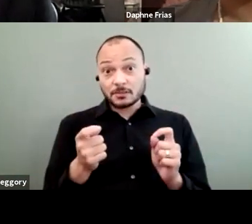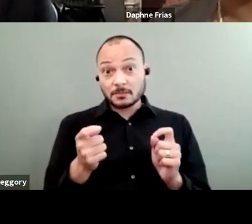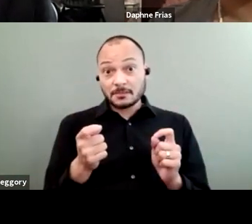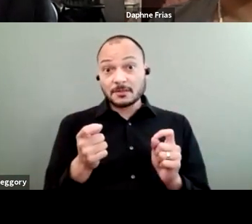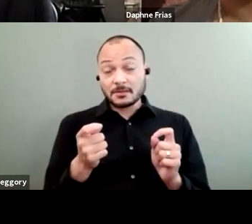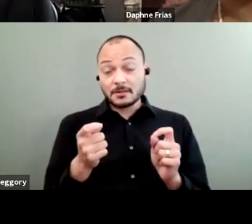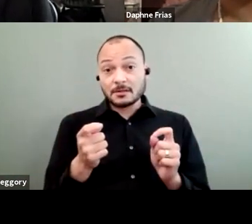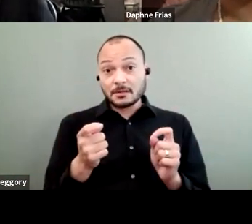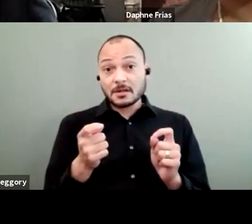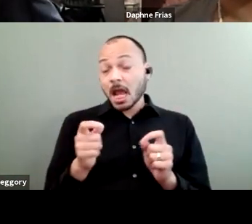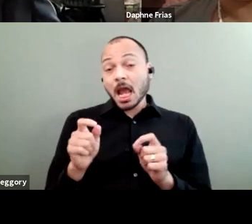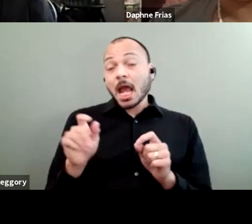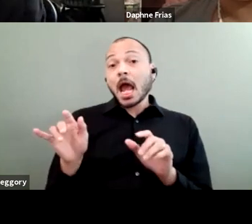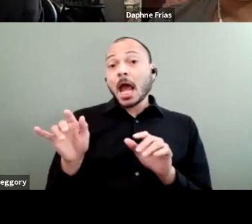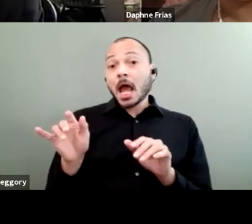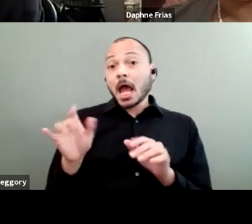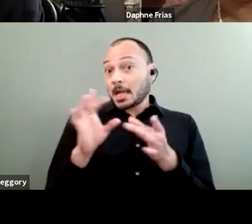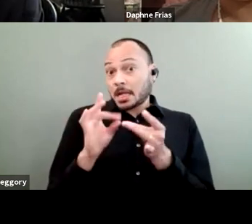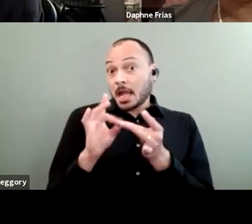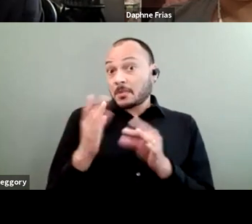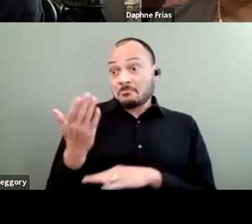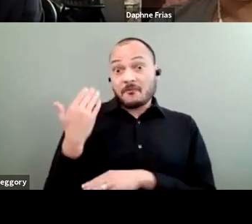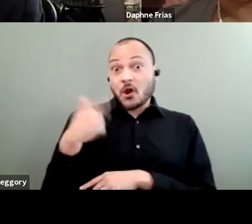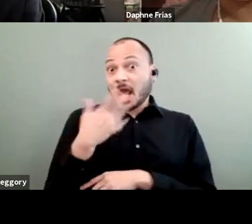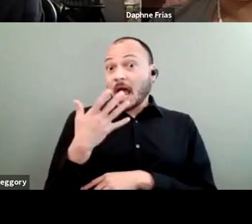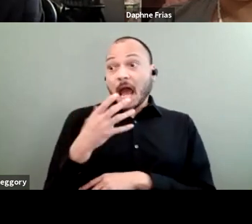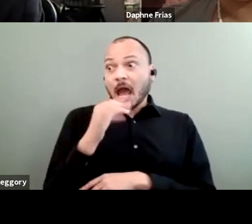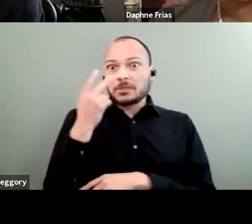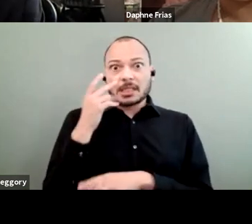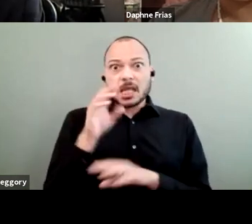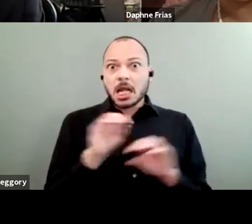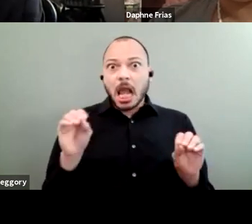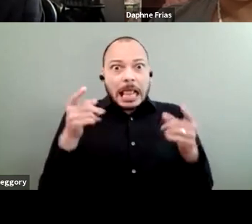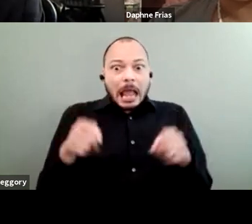As I said before, I don't see nothing happening here, in Canada,